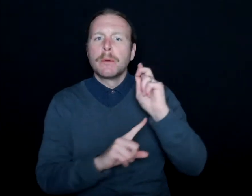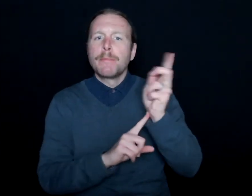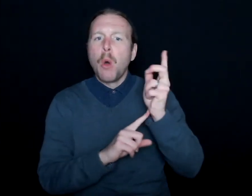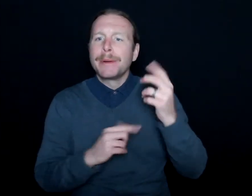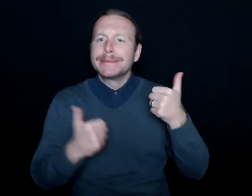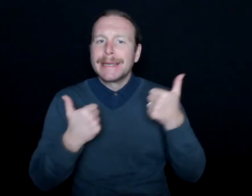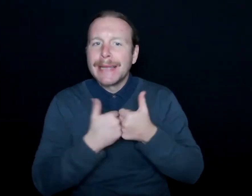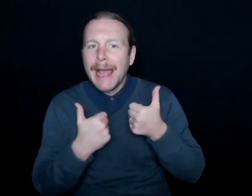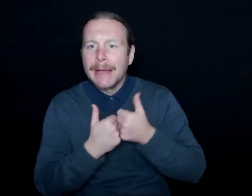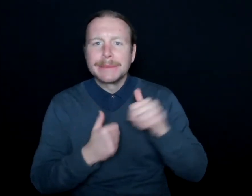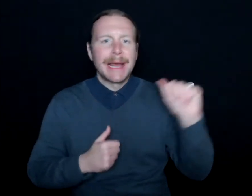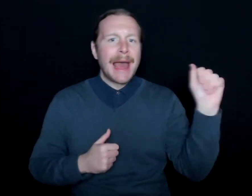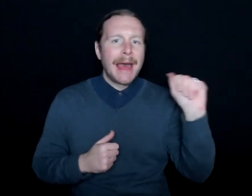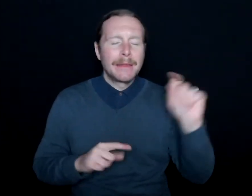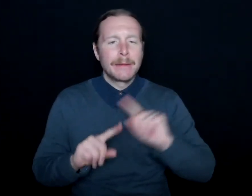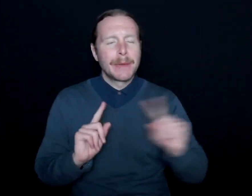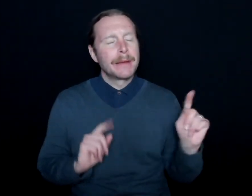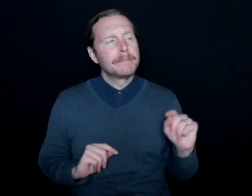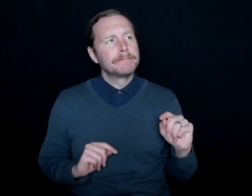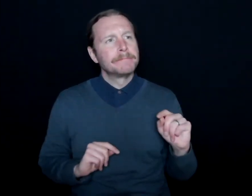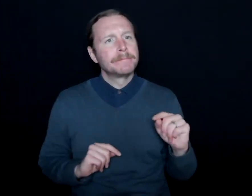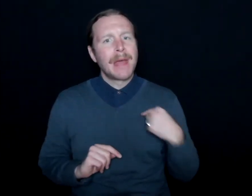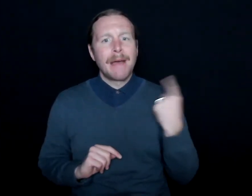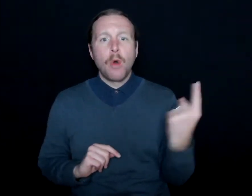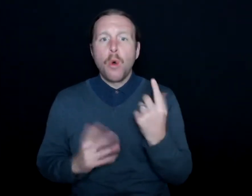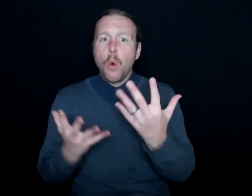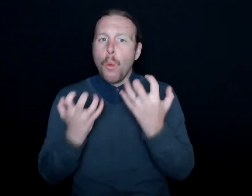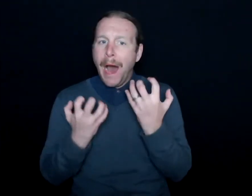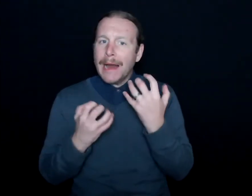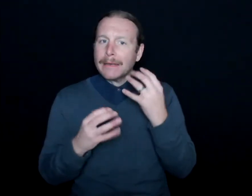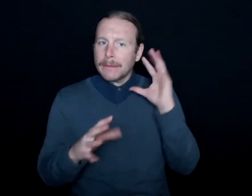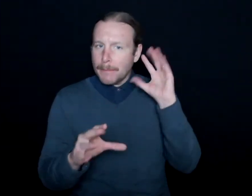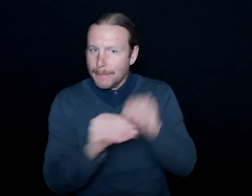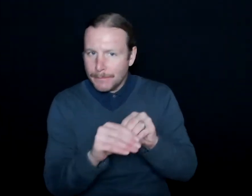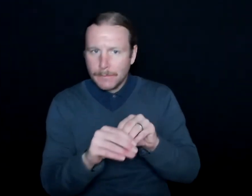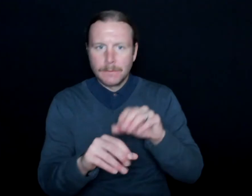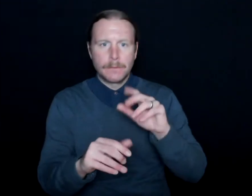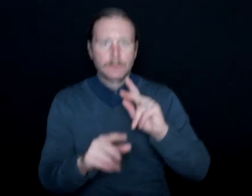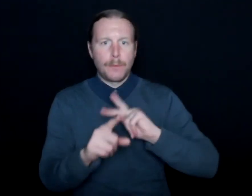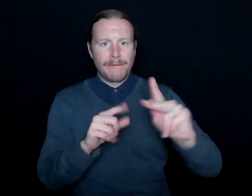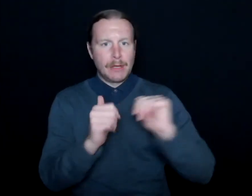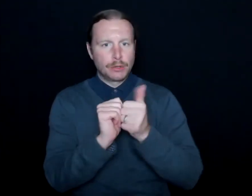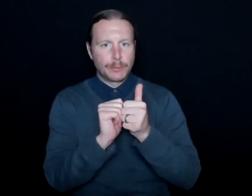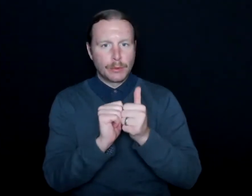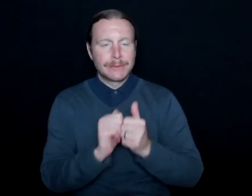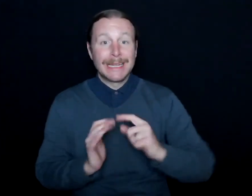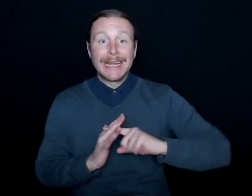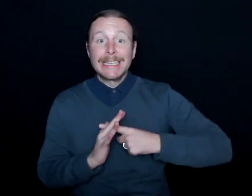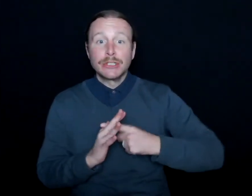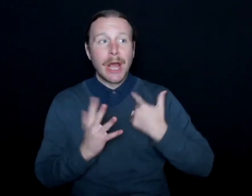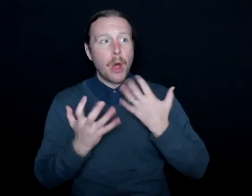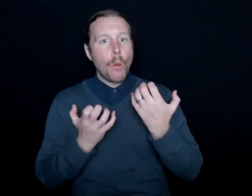and athletes, but I've always wanted to work in sports. And initially, it was like, oh, I want to be a sports journalist, or I